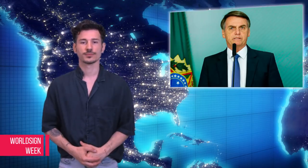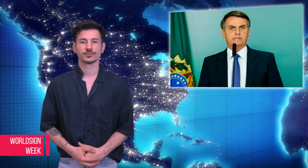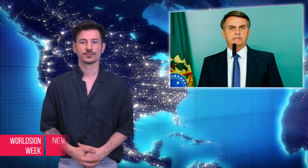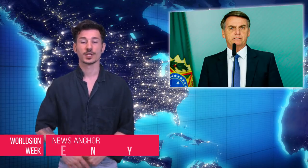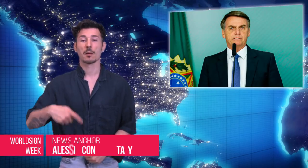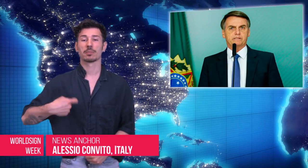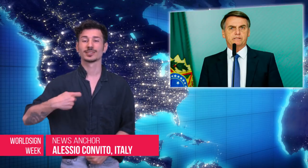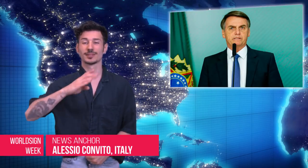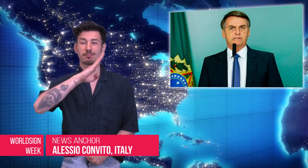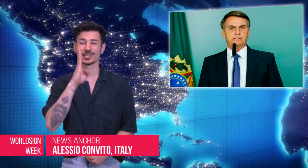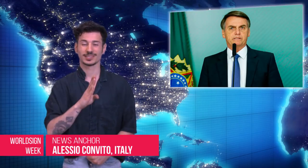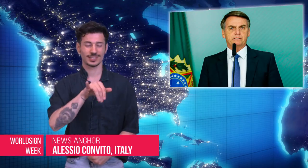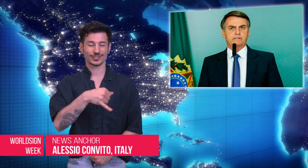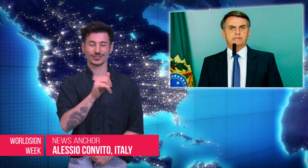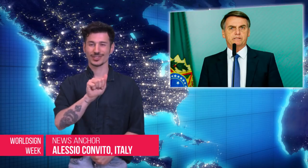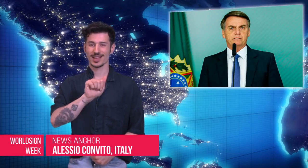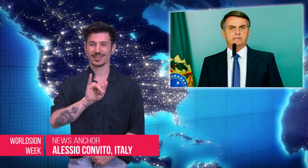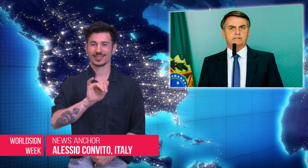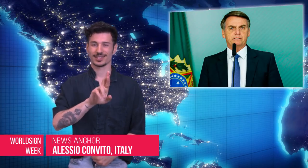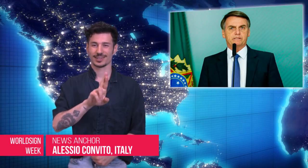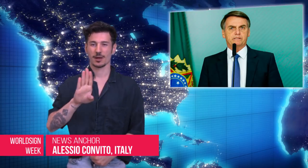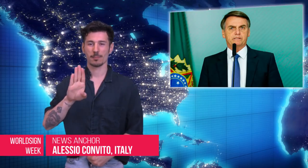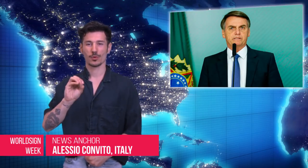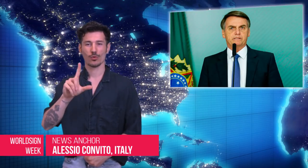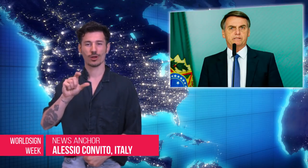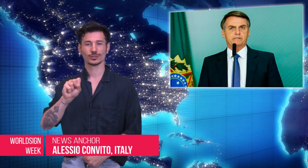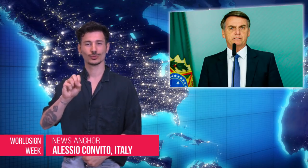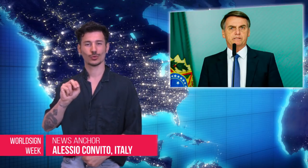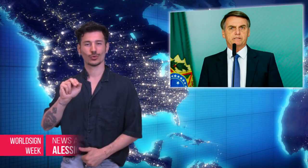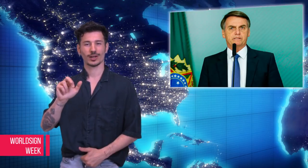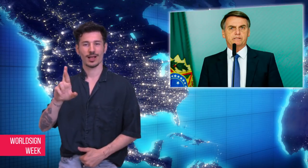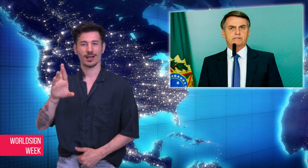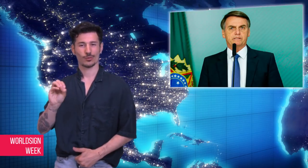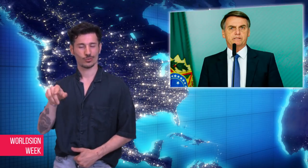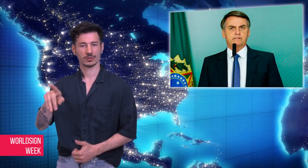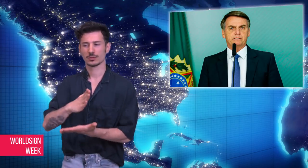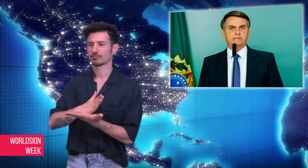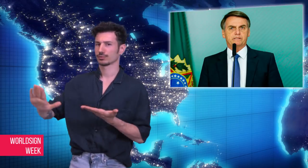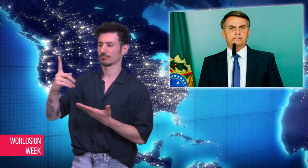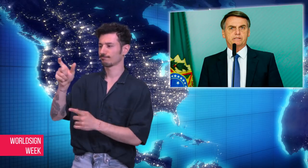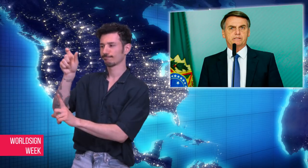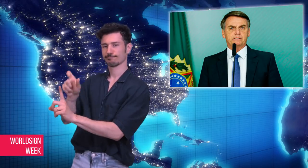Alessio: President Jair Bolsonaro fired the head of